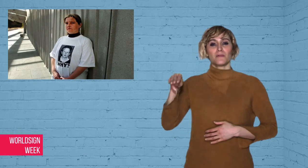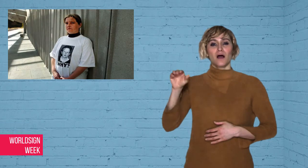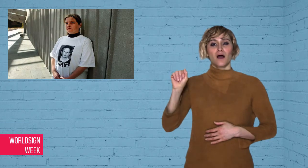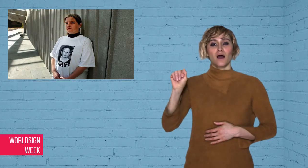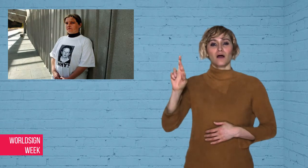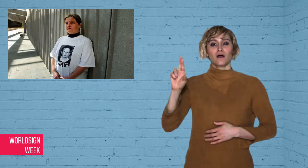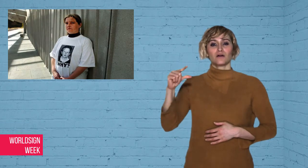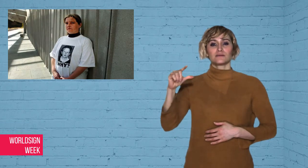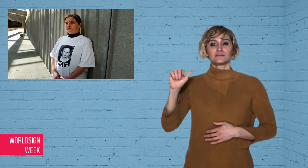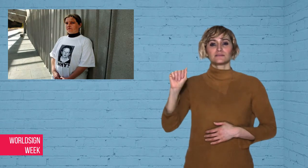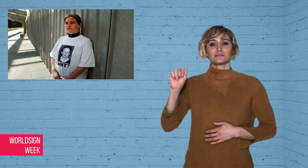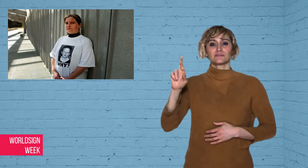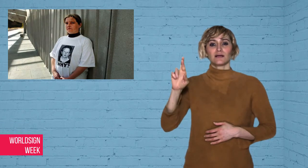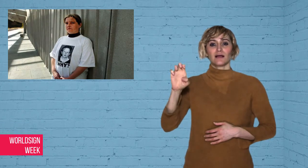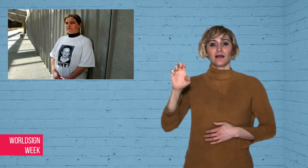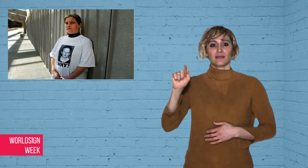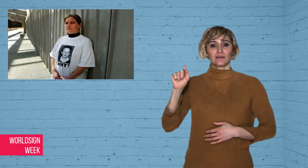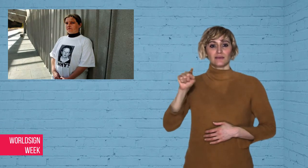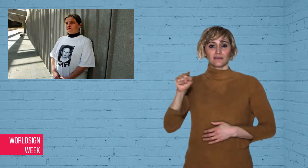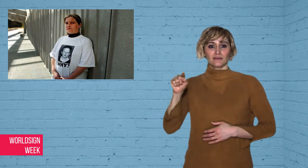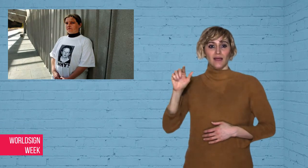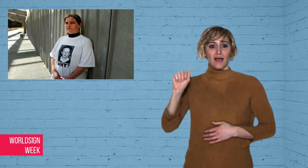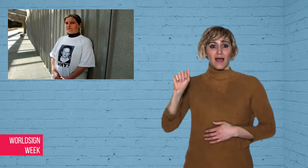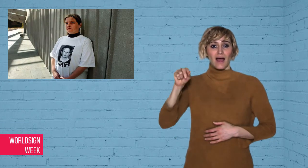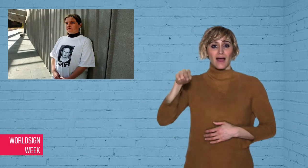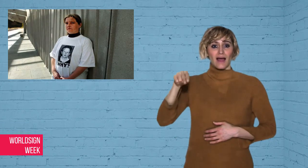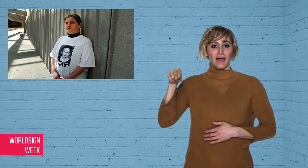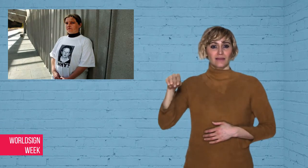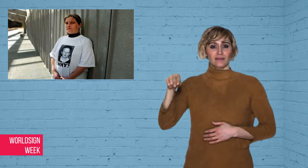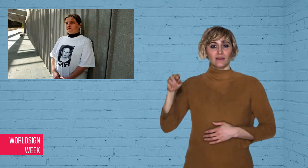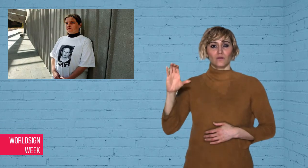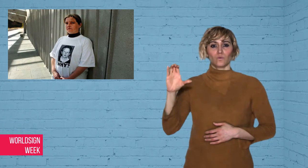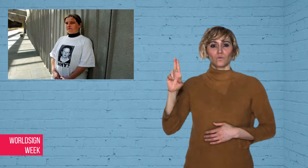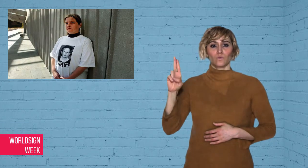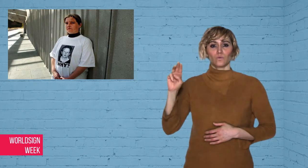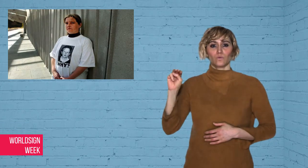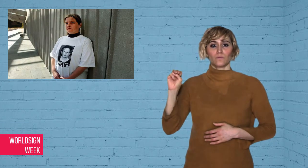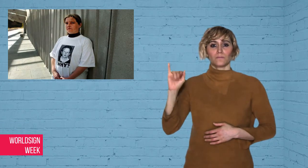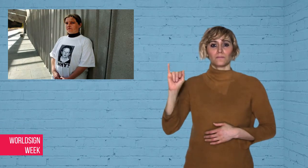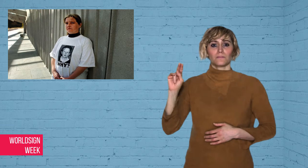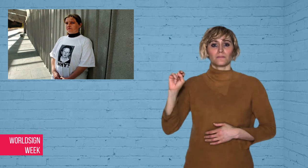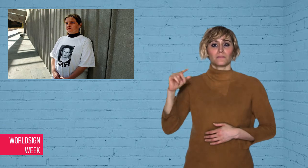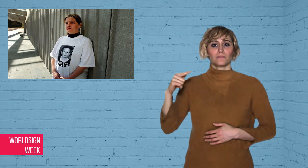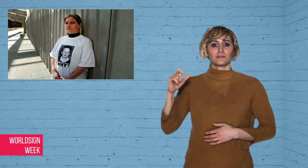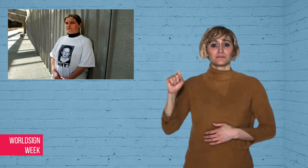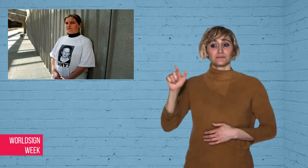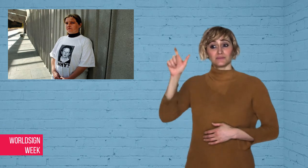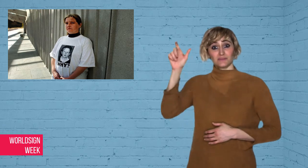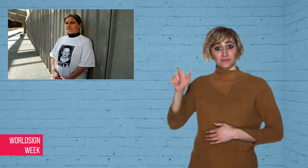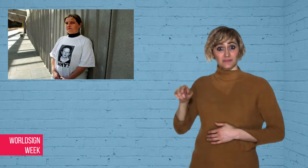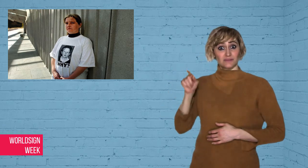Margaret-Ann Cummings, a Scottish